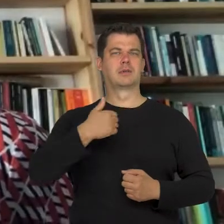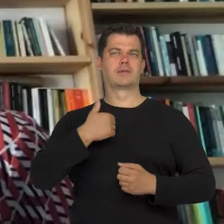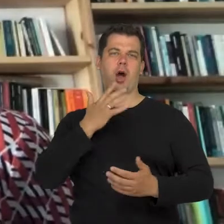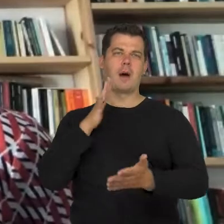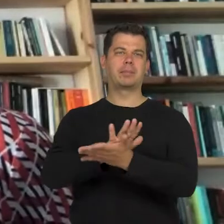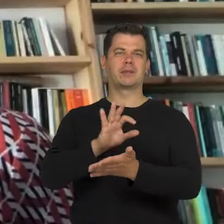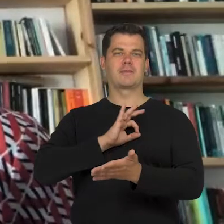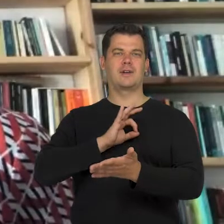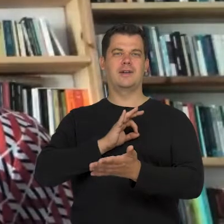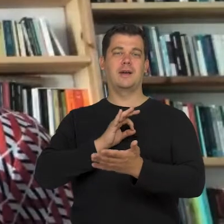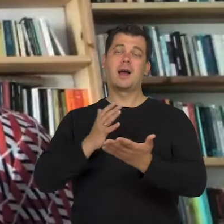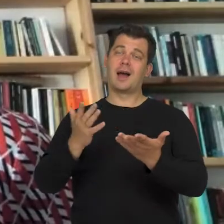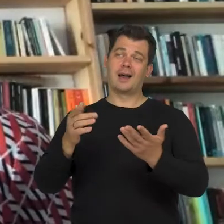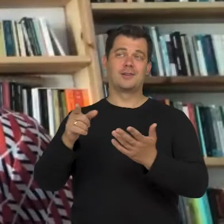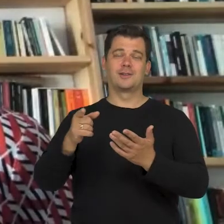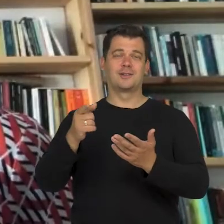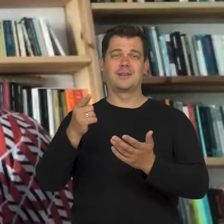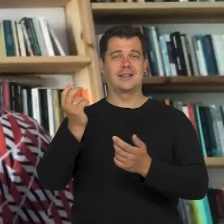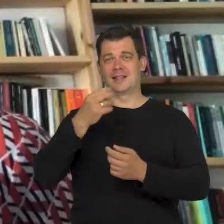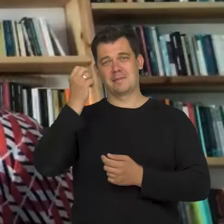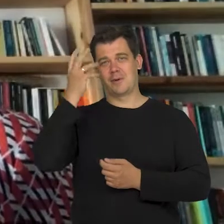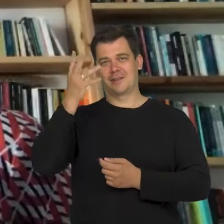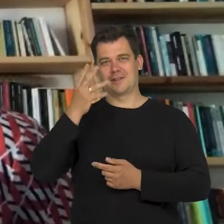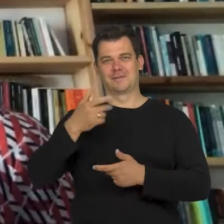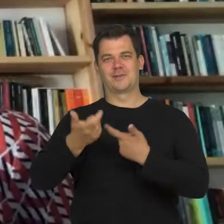But, as I said this may not be the wisest choice.